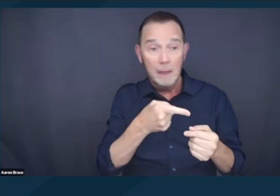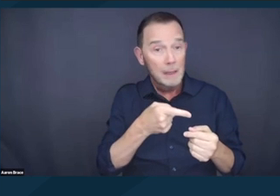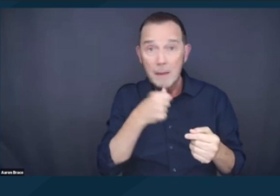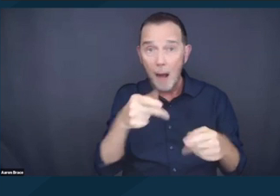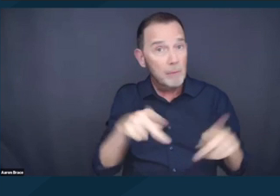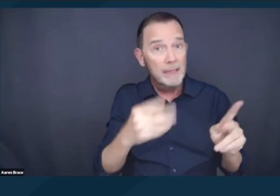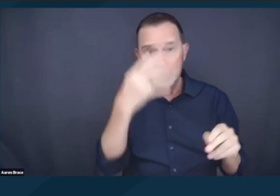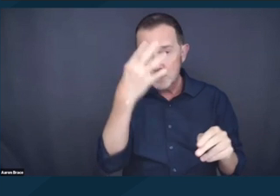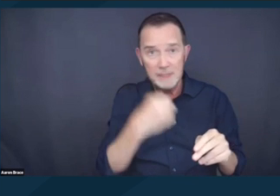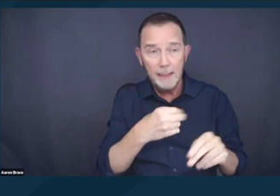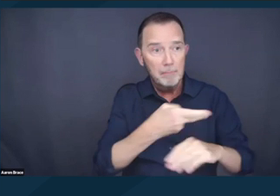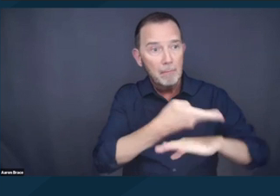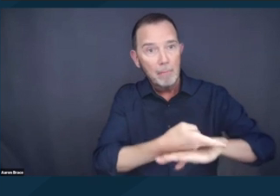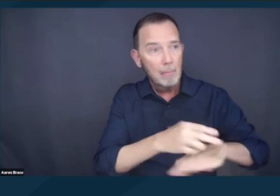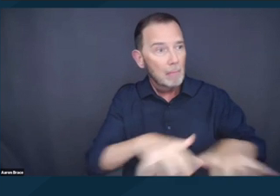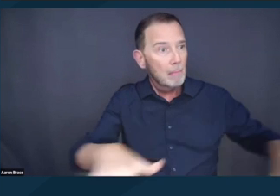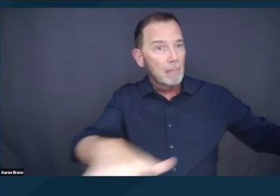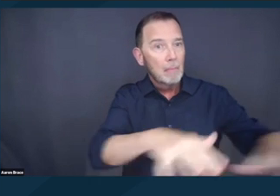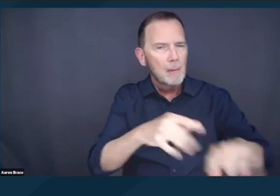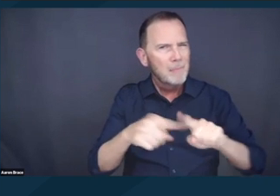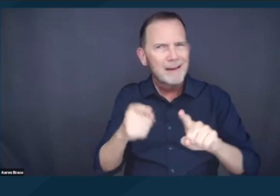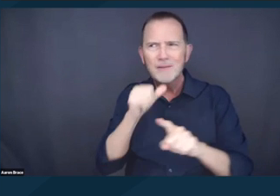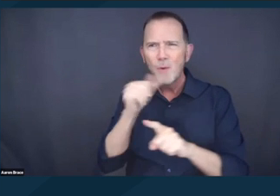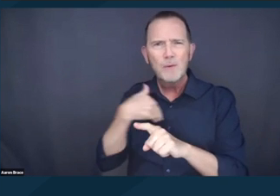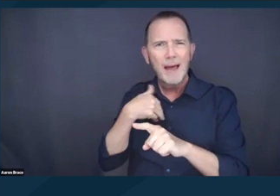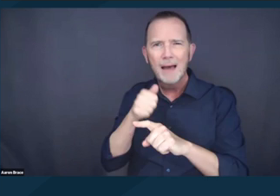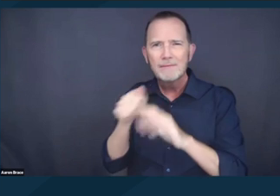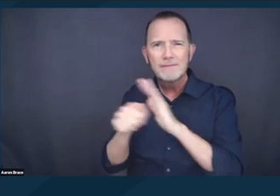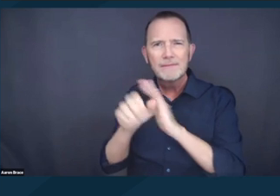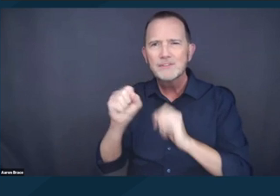to accommodate the number of unhoused people that were living in the community.